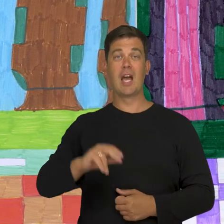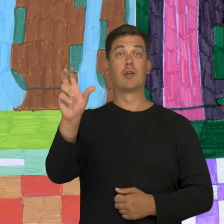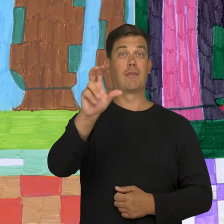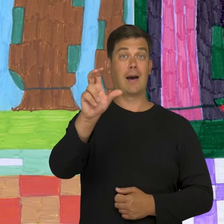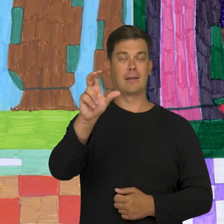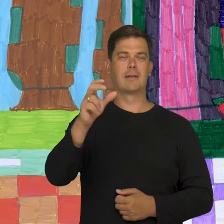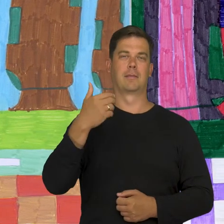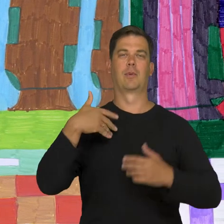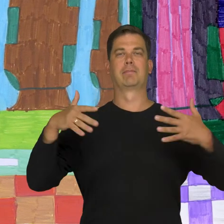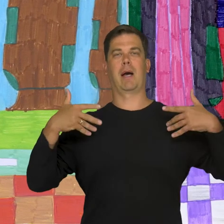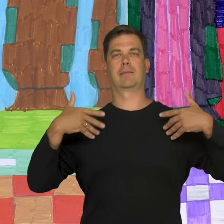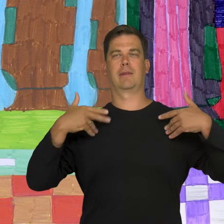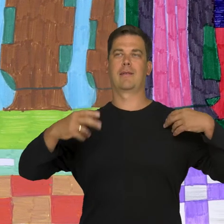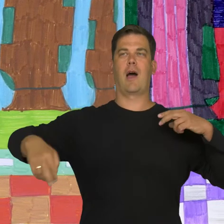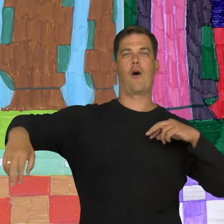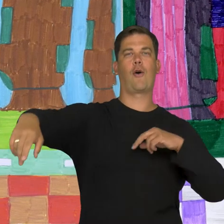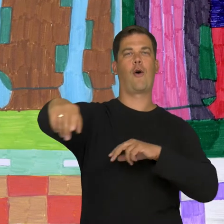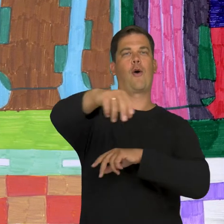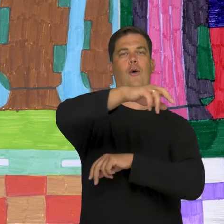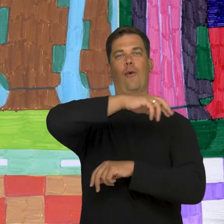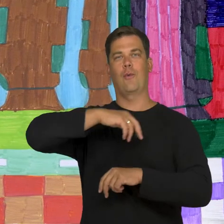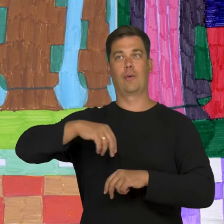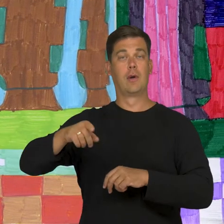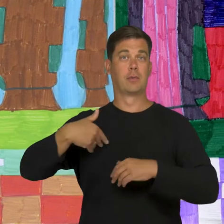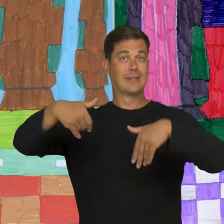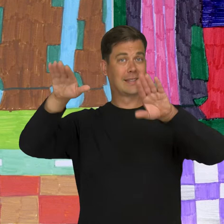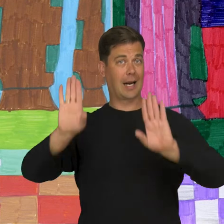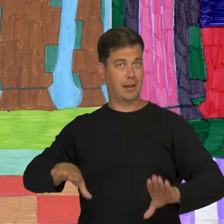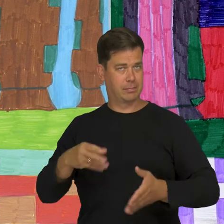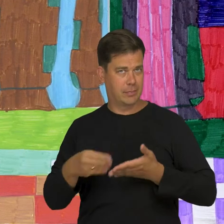On Thursday we went on a walk around the house. We went shopping to a shop.